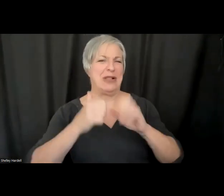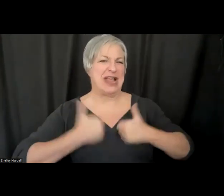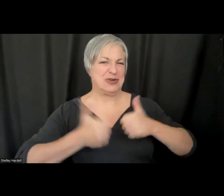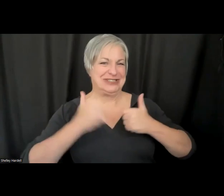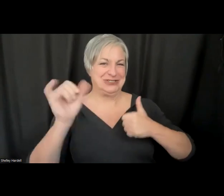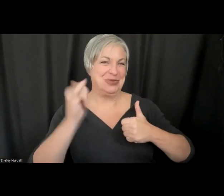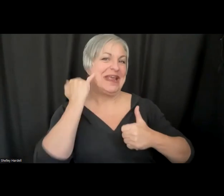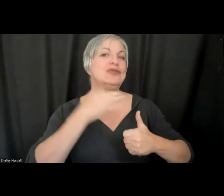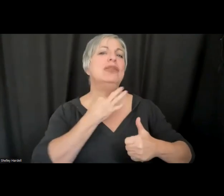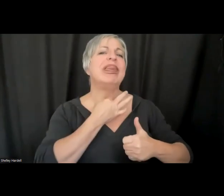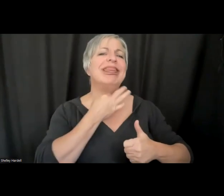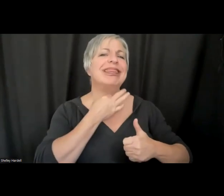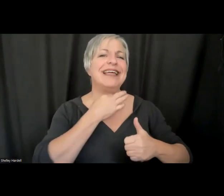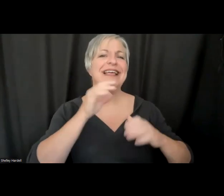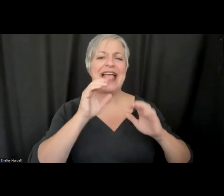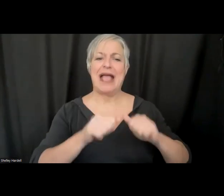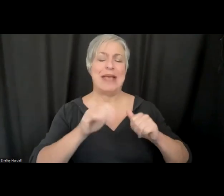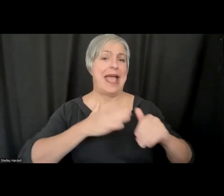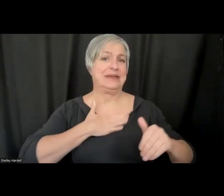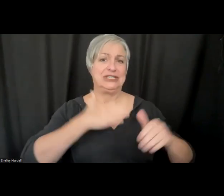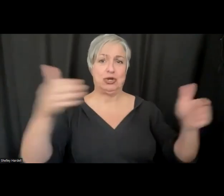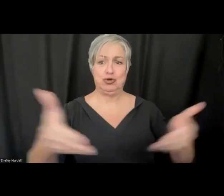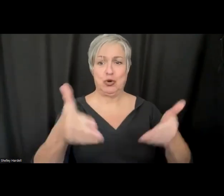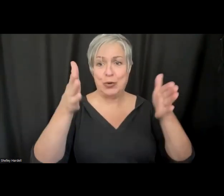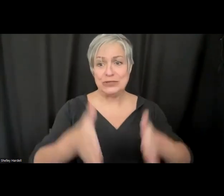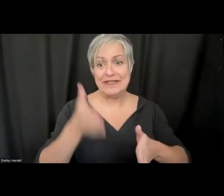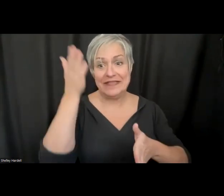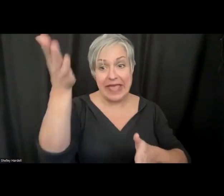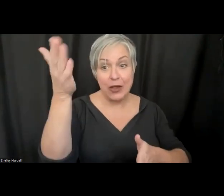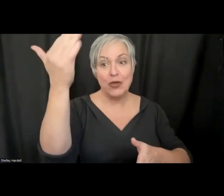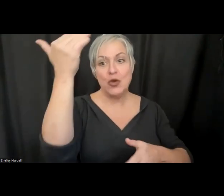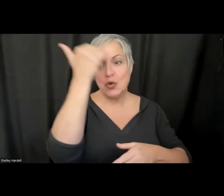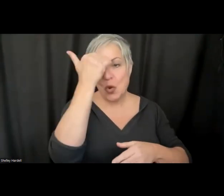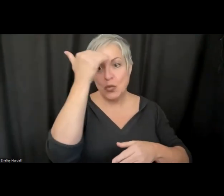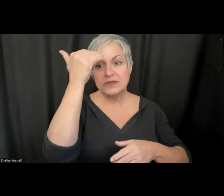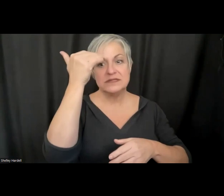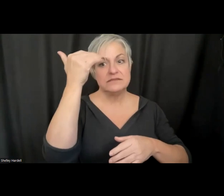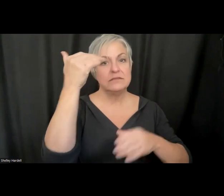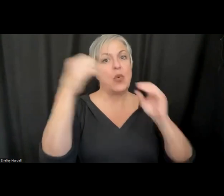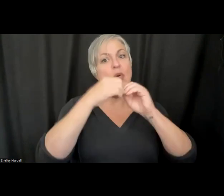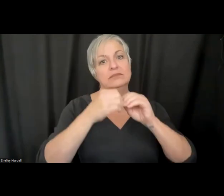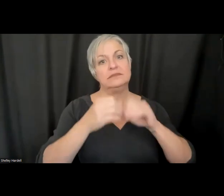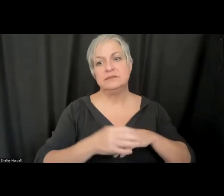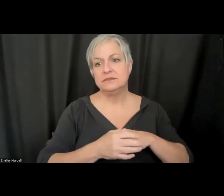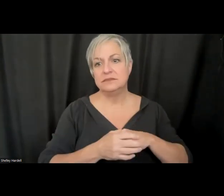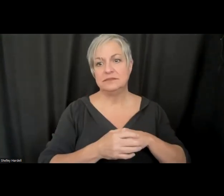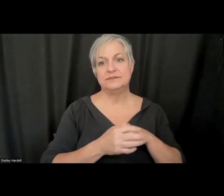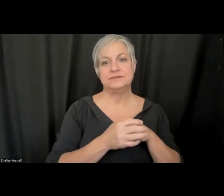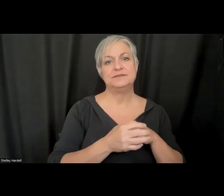interested, I can connect you with somebody there knows about it. >> Dylan: That would be